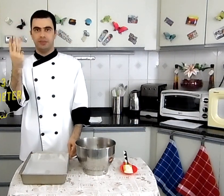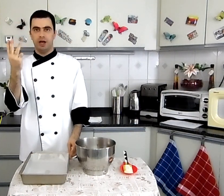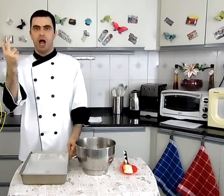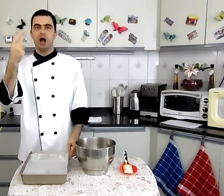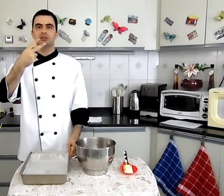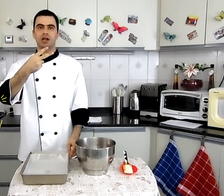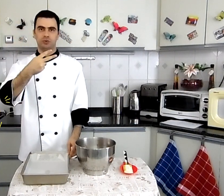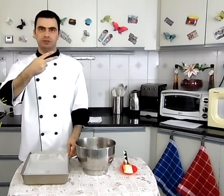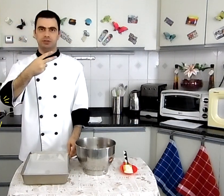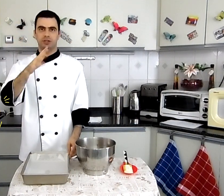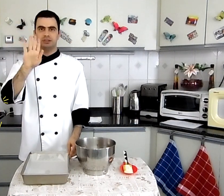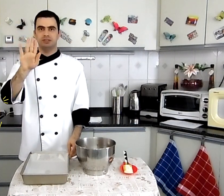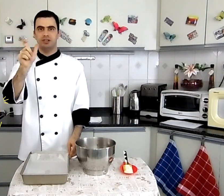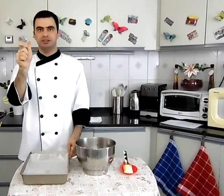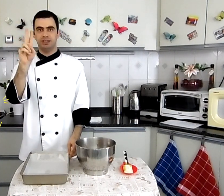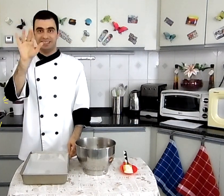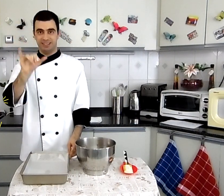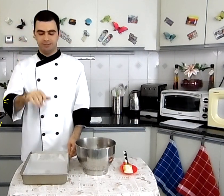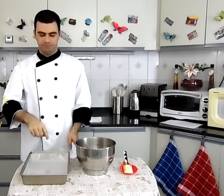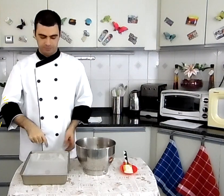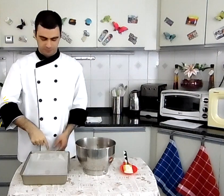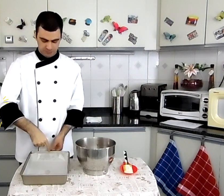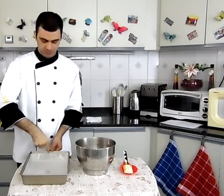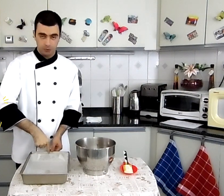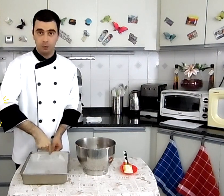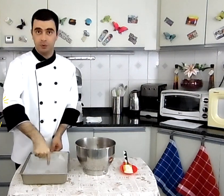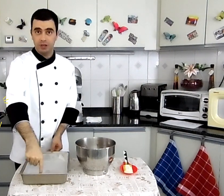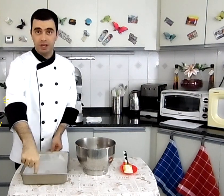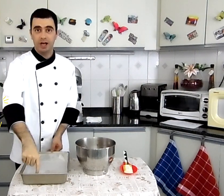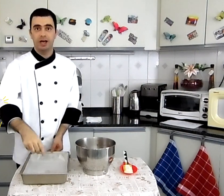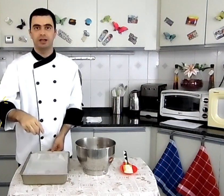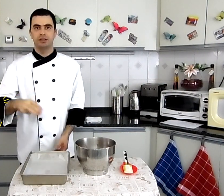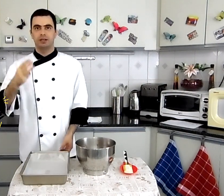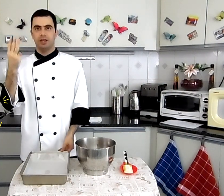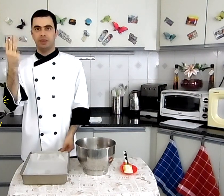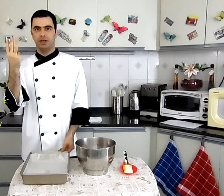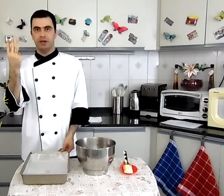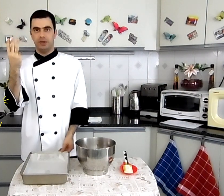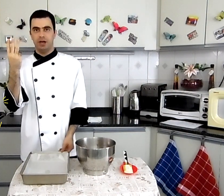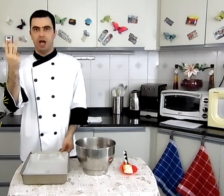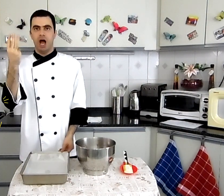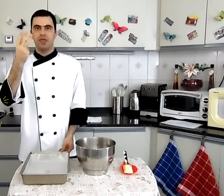or 23 cm by 33 cm أو 23 سم ب 33 سم